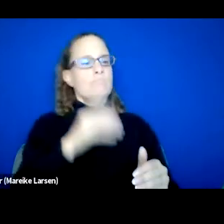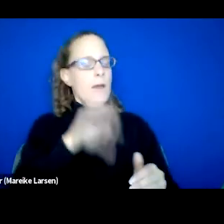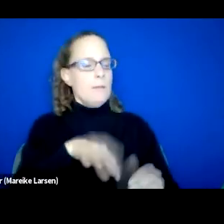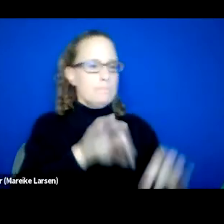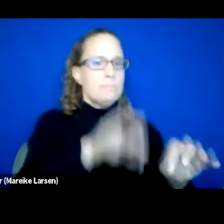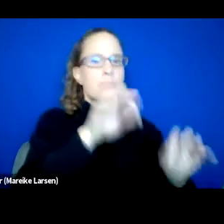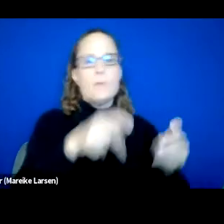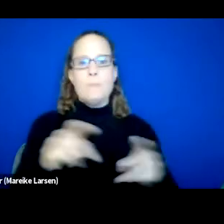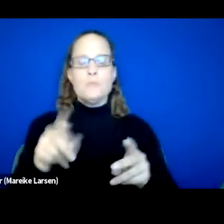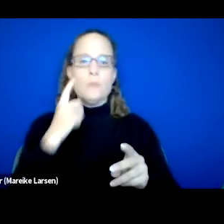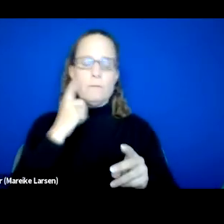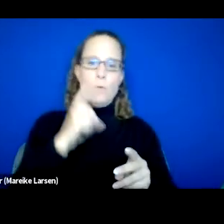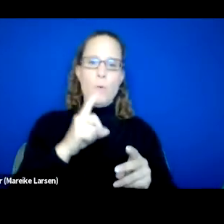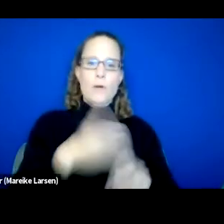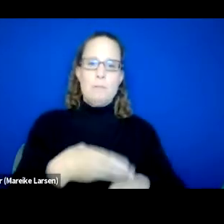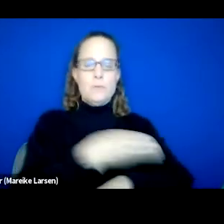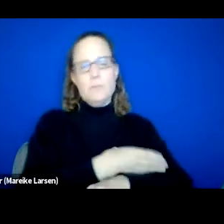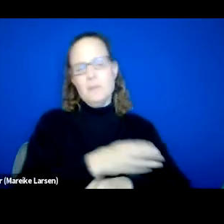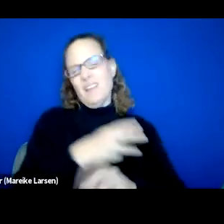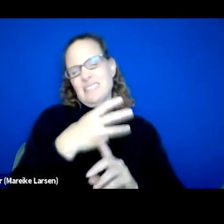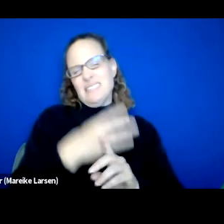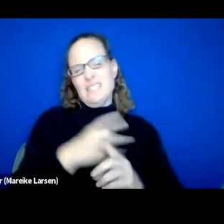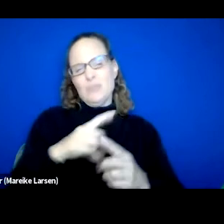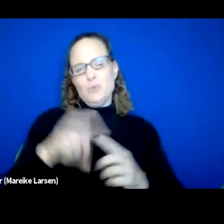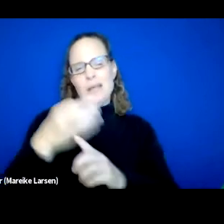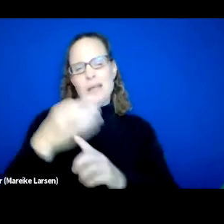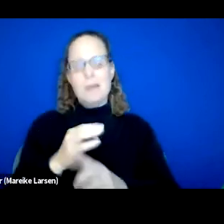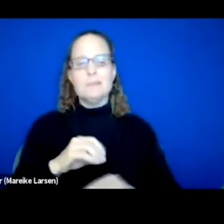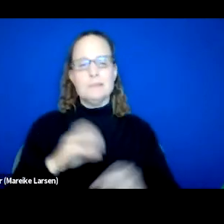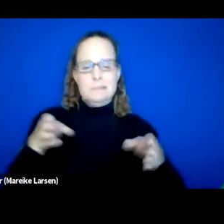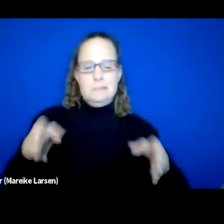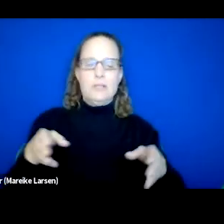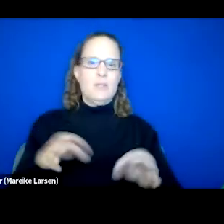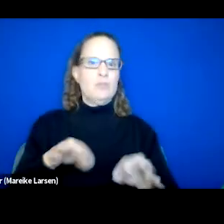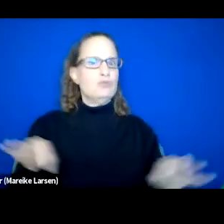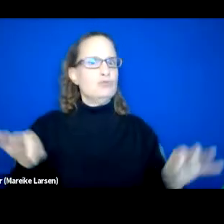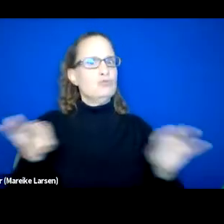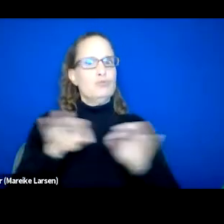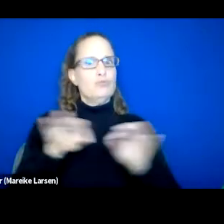for improvement over about six to nine months is so critical in building those relationships